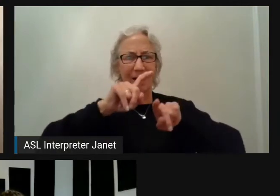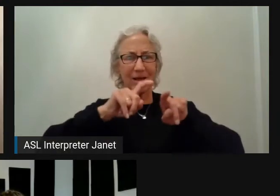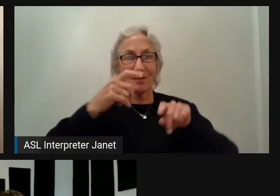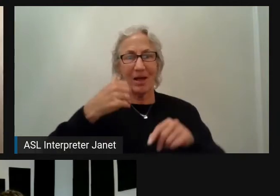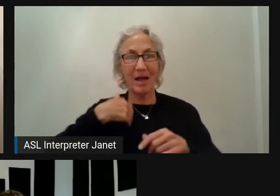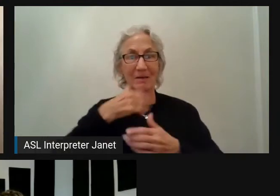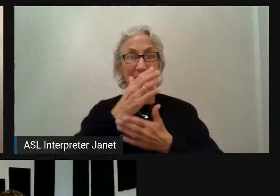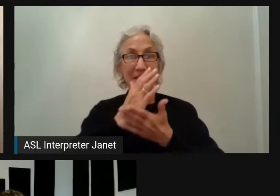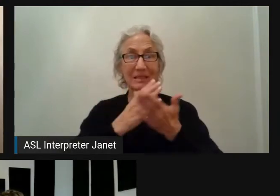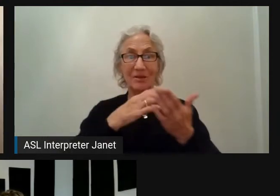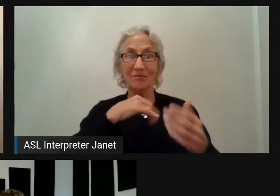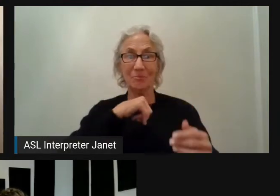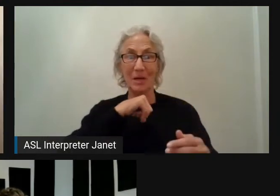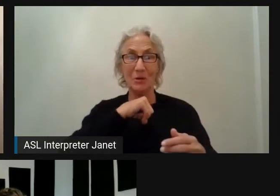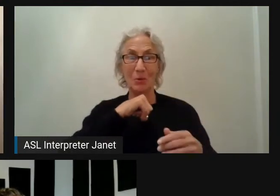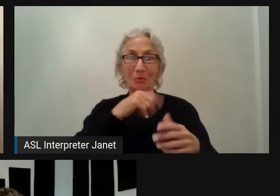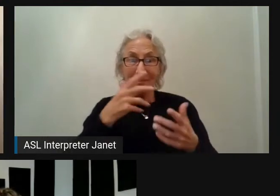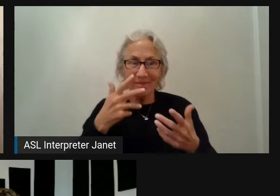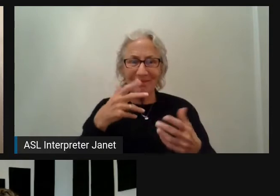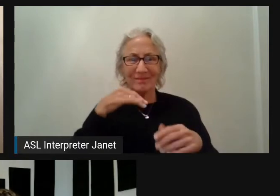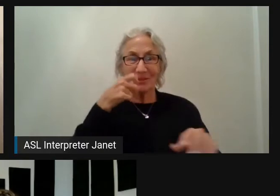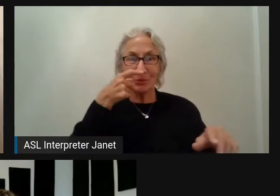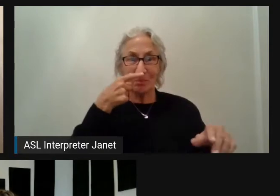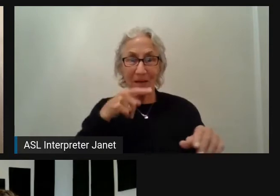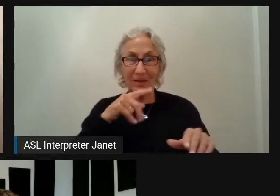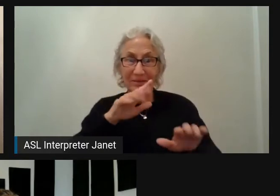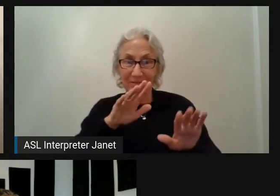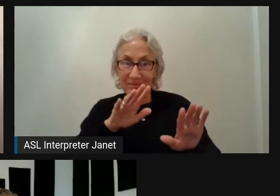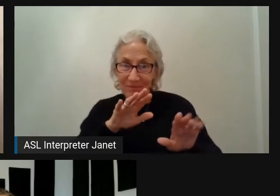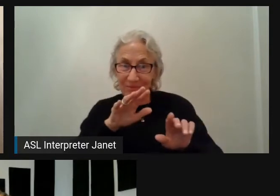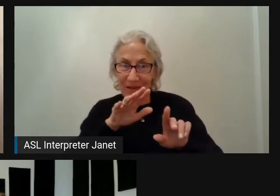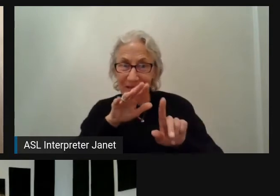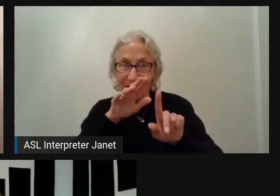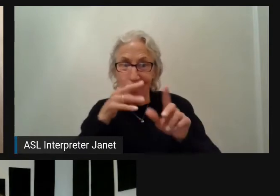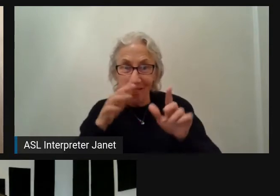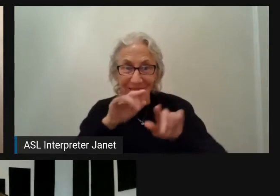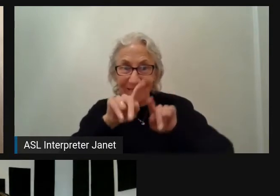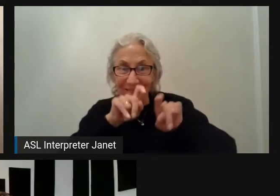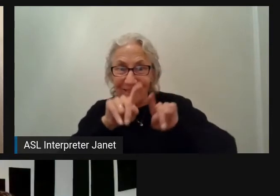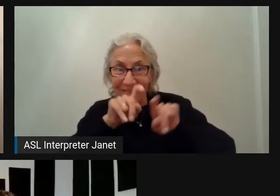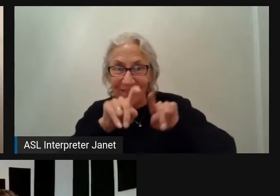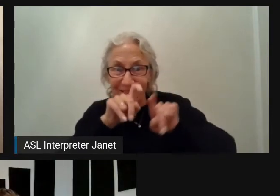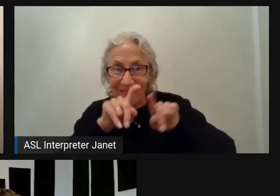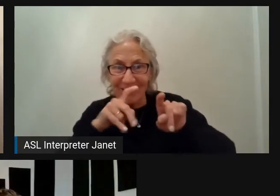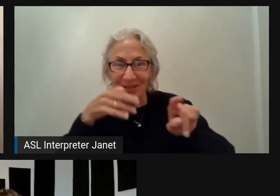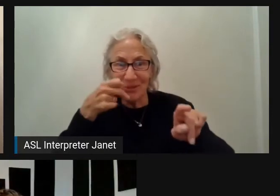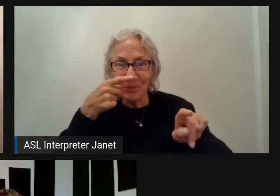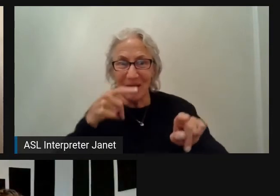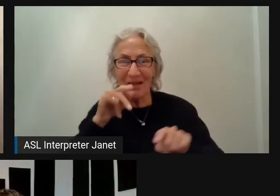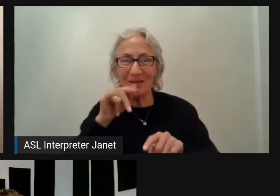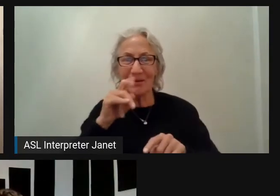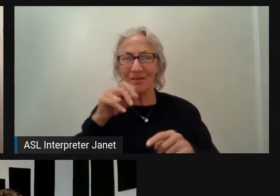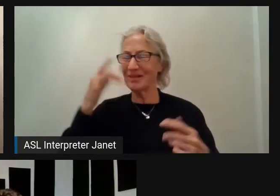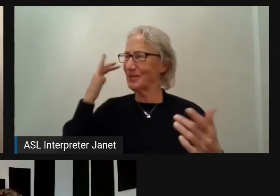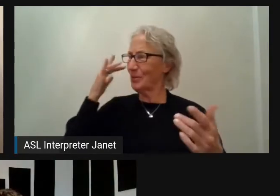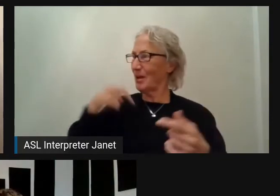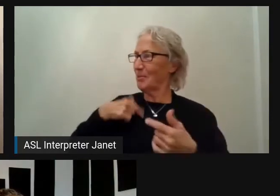into the private chat, is that okay if I just pick your brain here? Of course, that's why I'm here. Awesome.